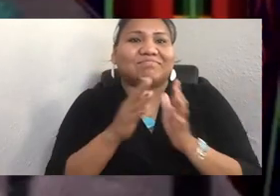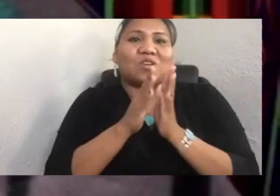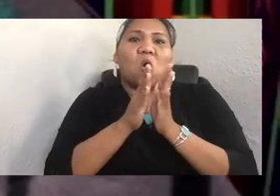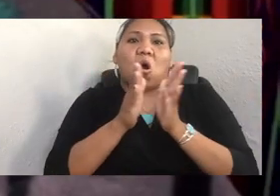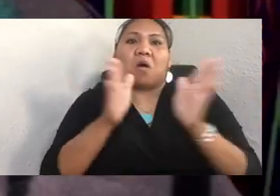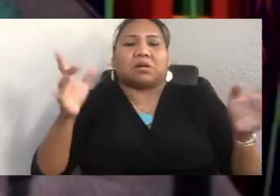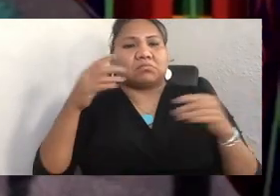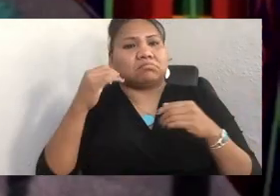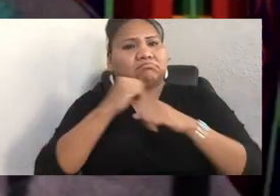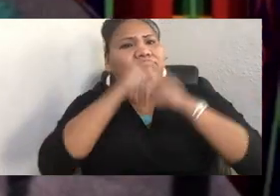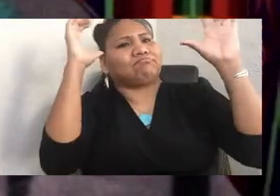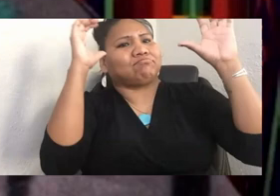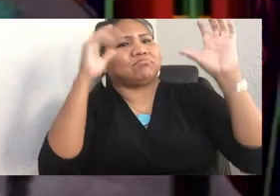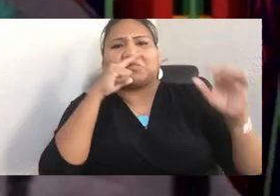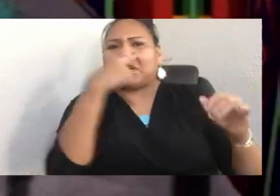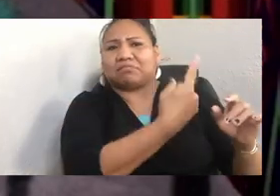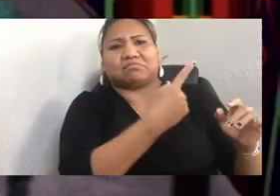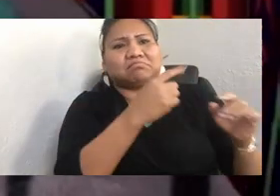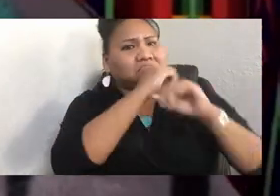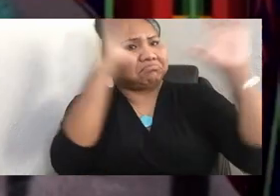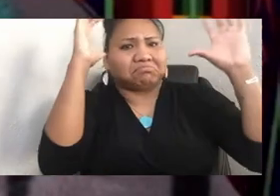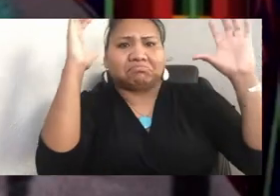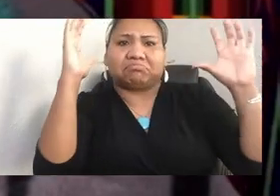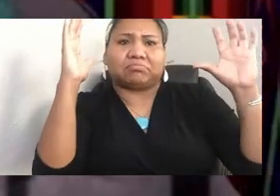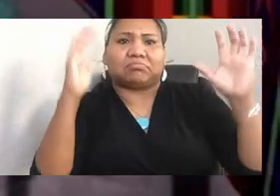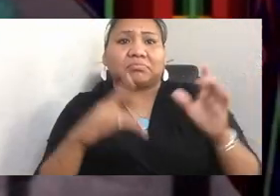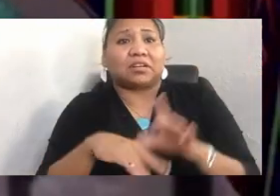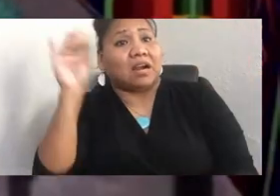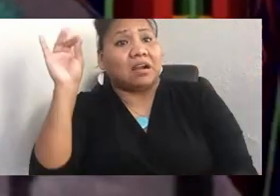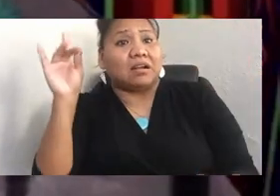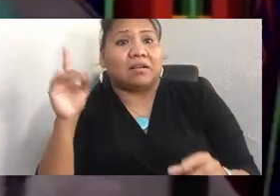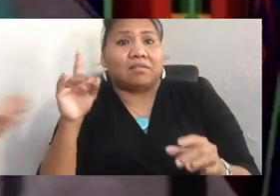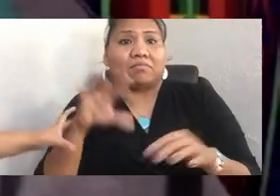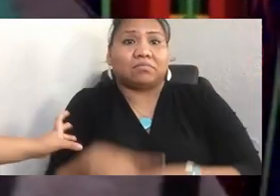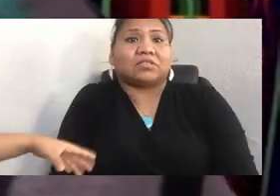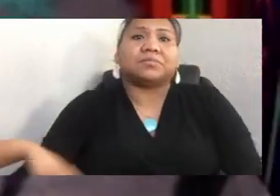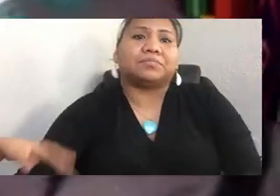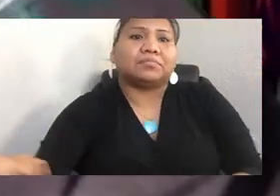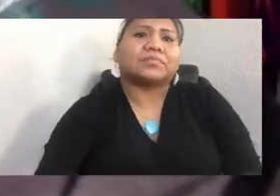And we know that that's now dispelled because there was millions of people